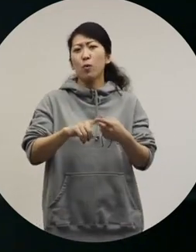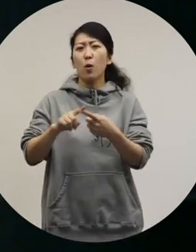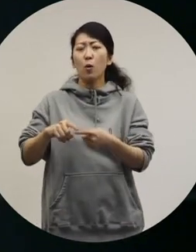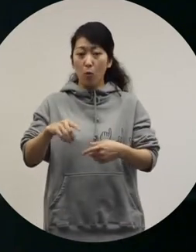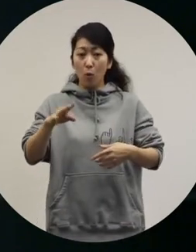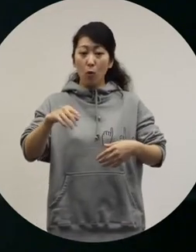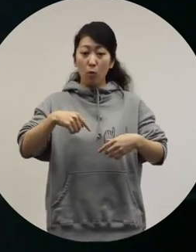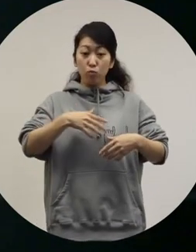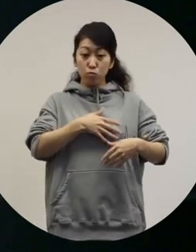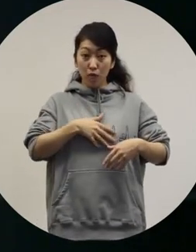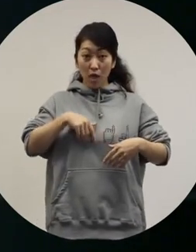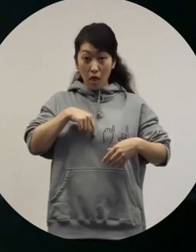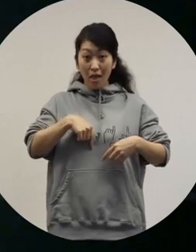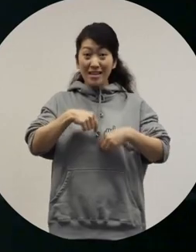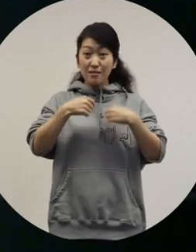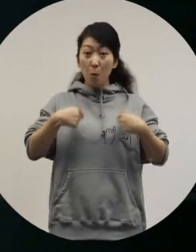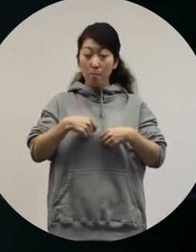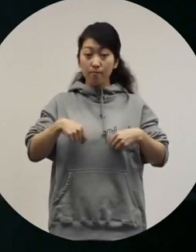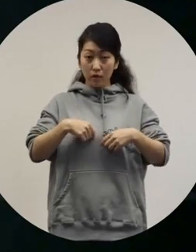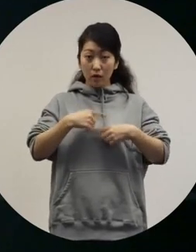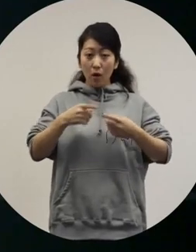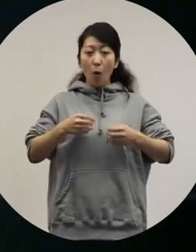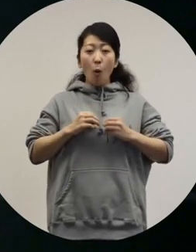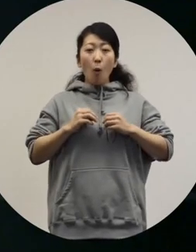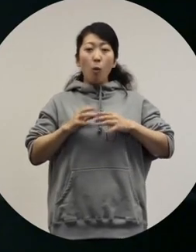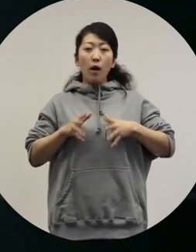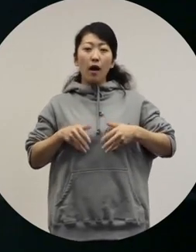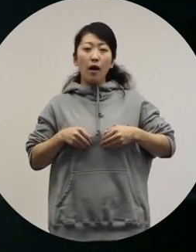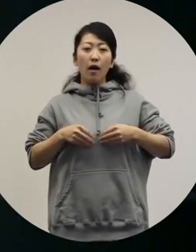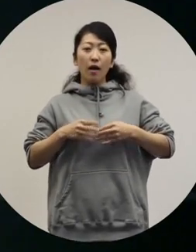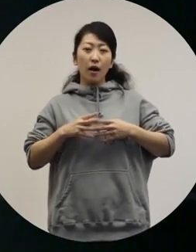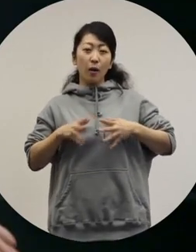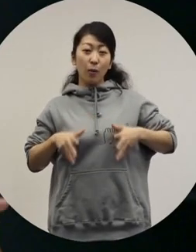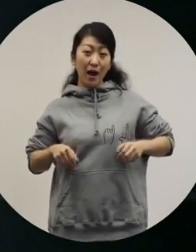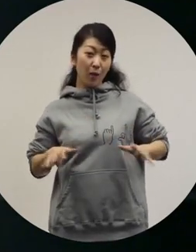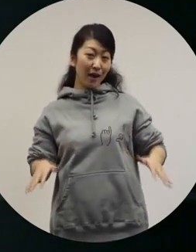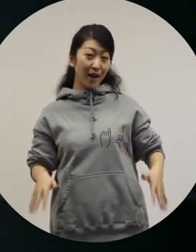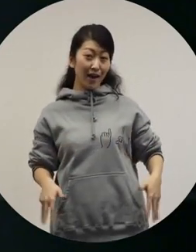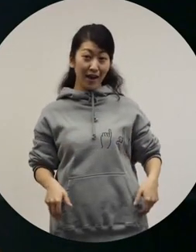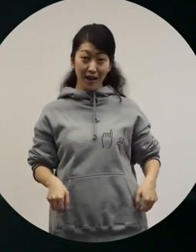with a ribbon tied under the chest, which flare out,